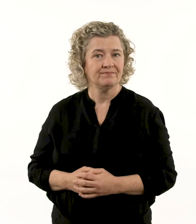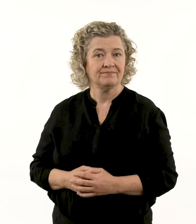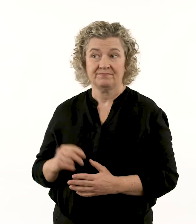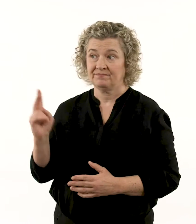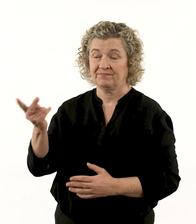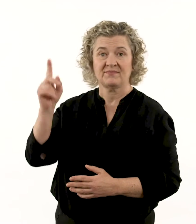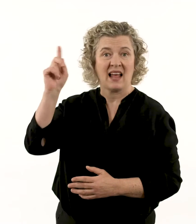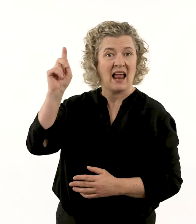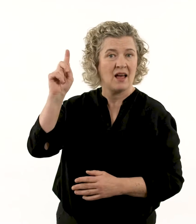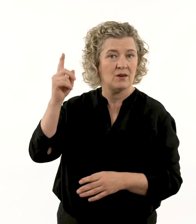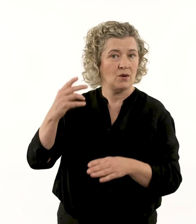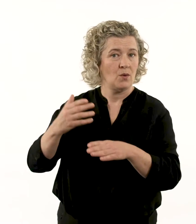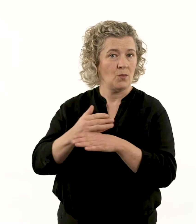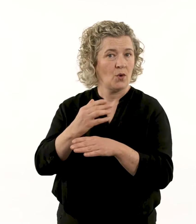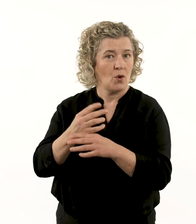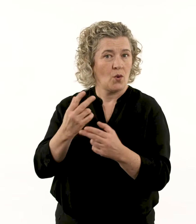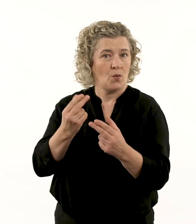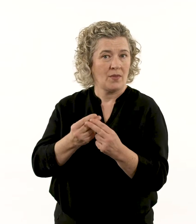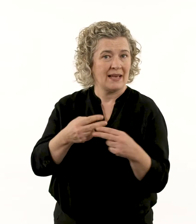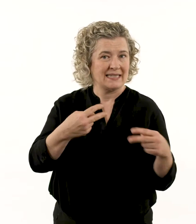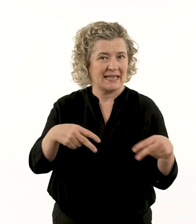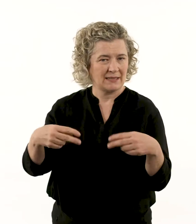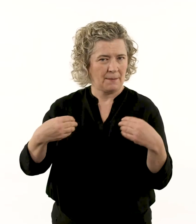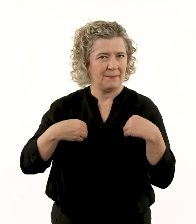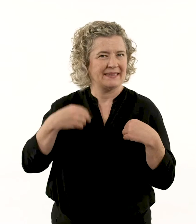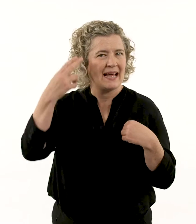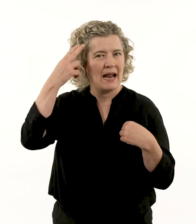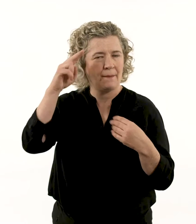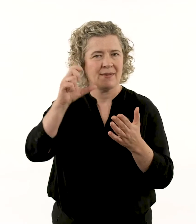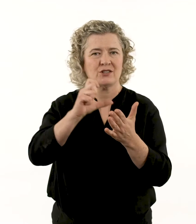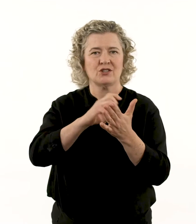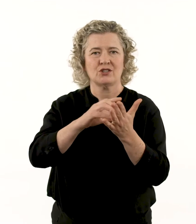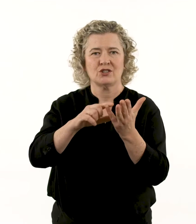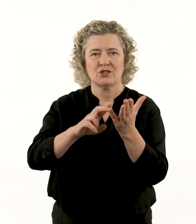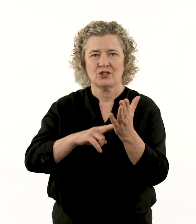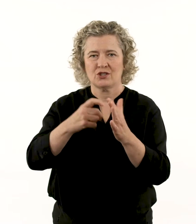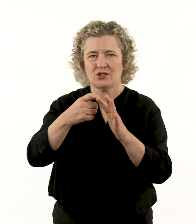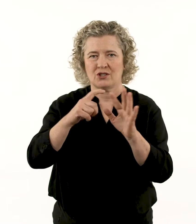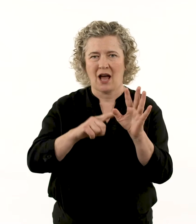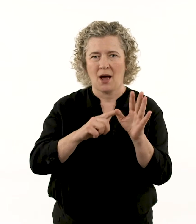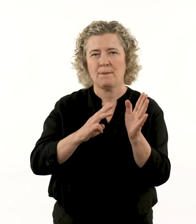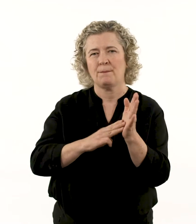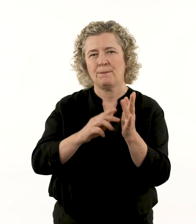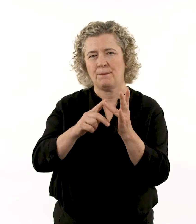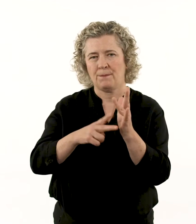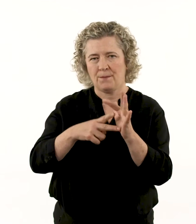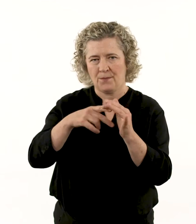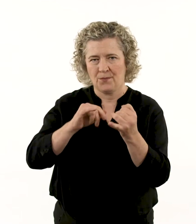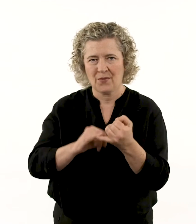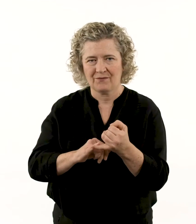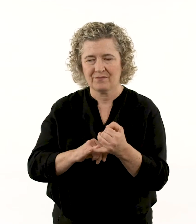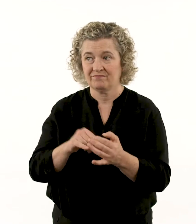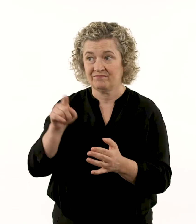They are both currently working with contemporary dance company Chunky Move.